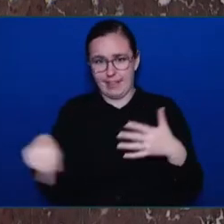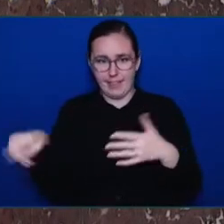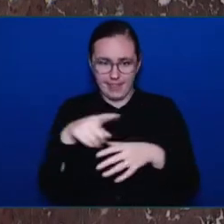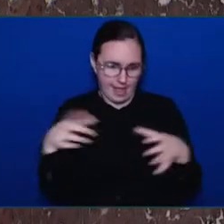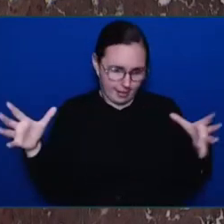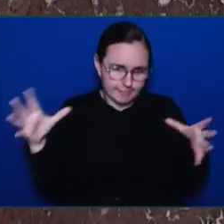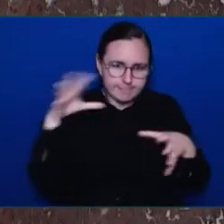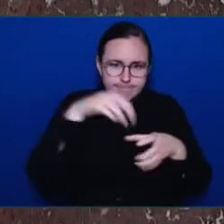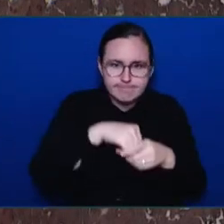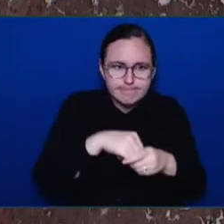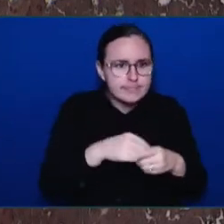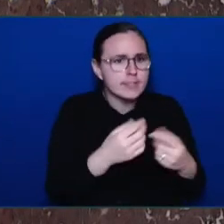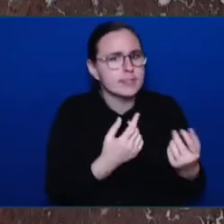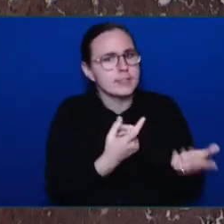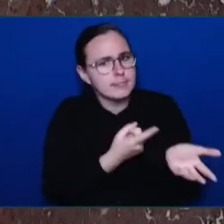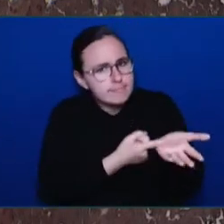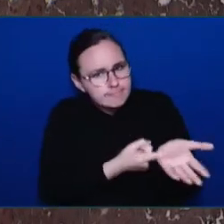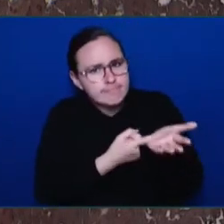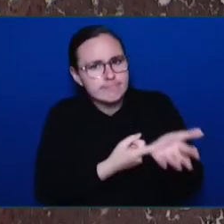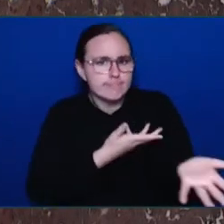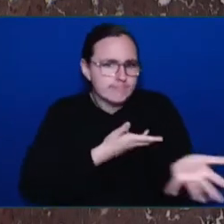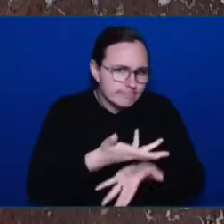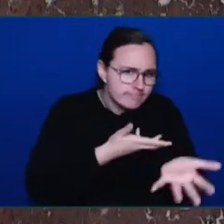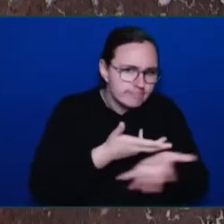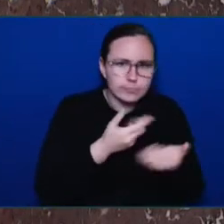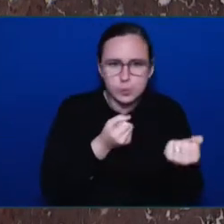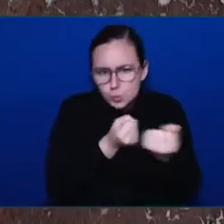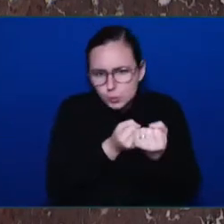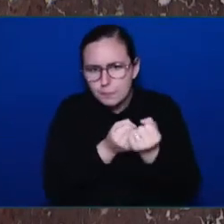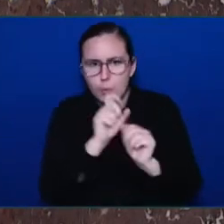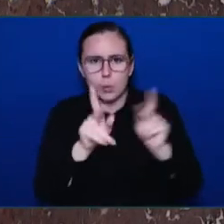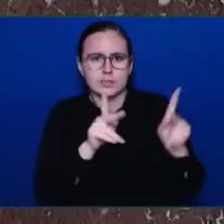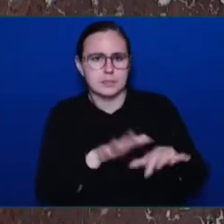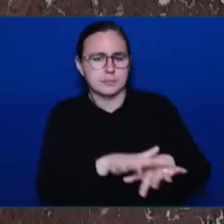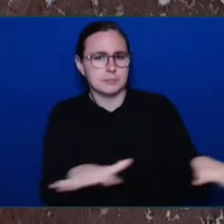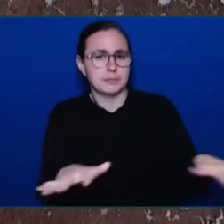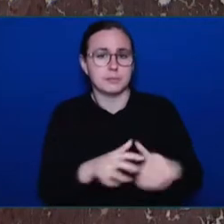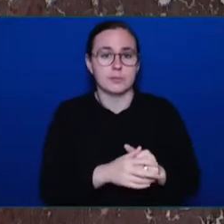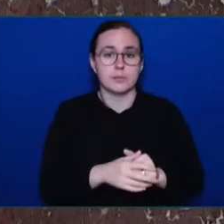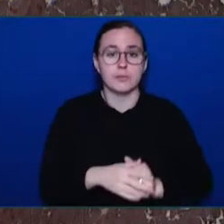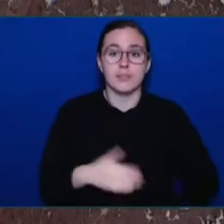who represent the harm to the broader community, to administrative coordinators, everyone's